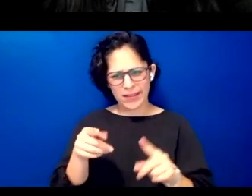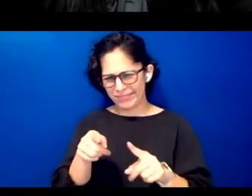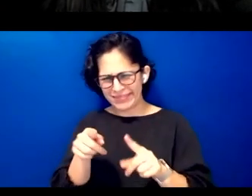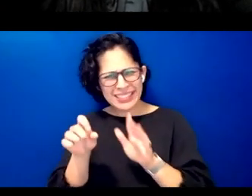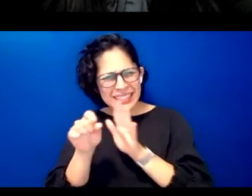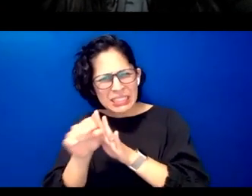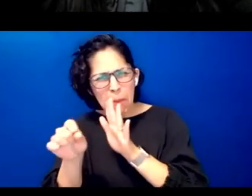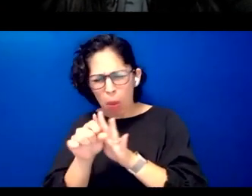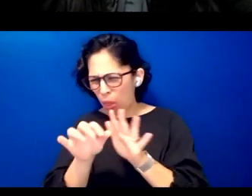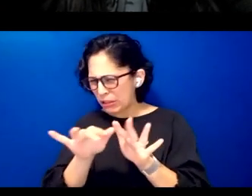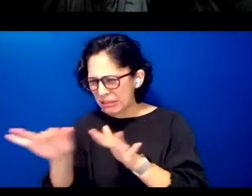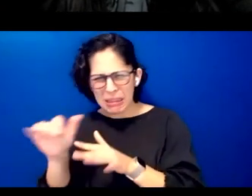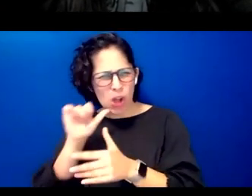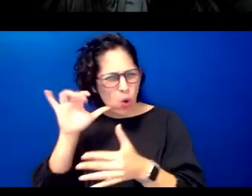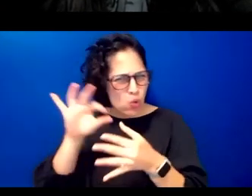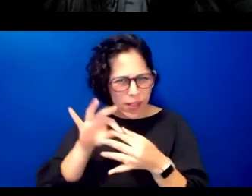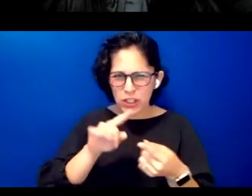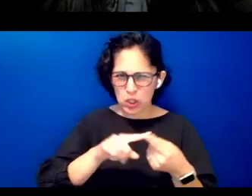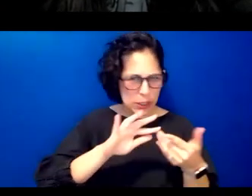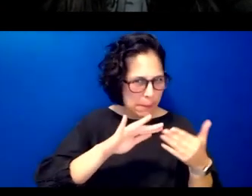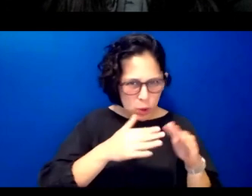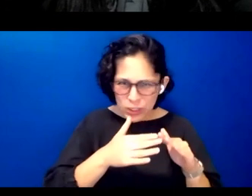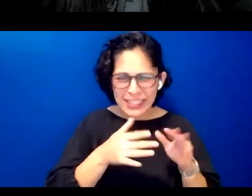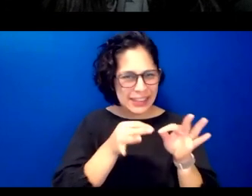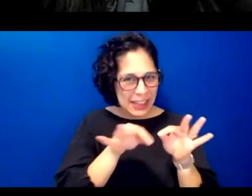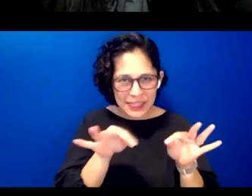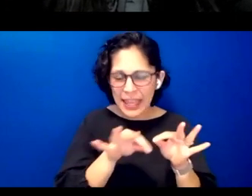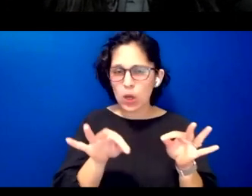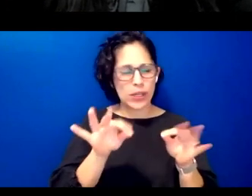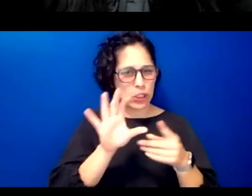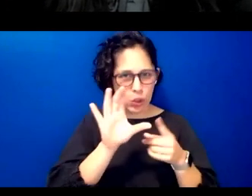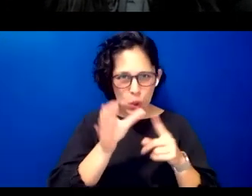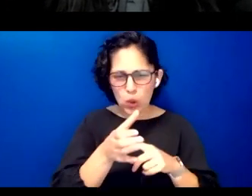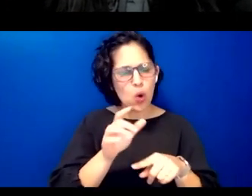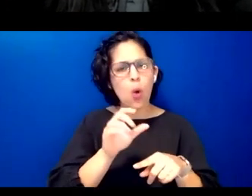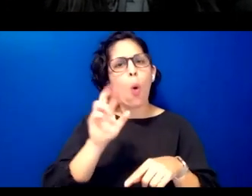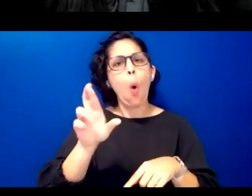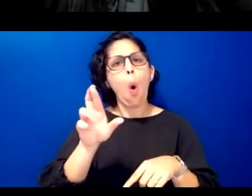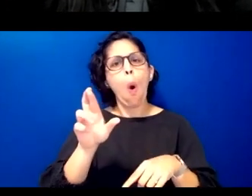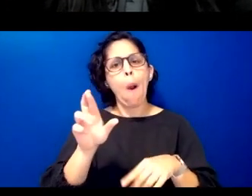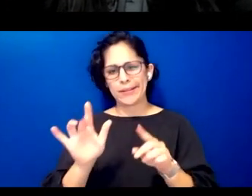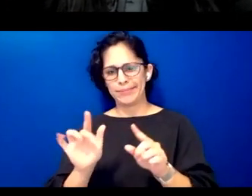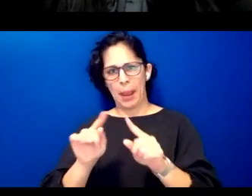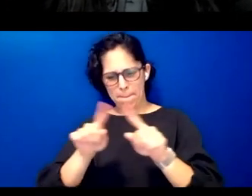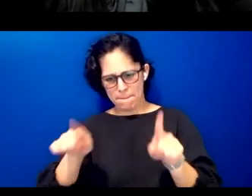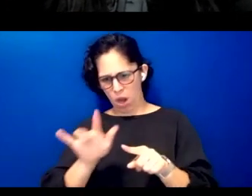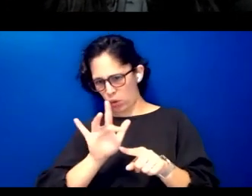are irrelevant to us or to our language or an empty box also known as tofu which results